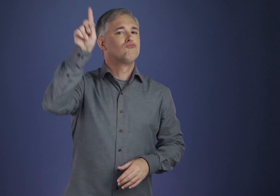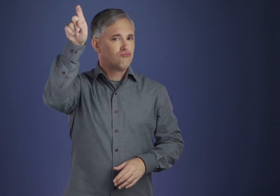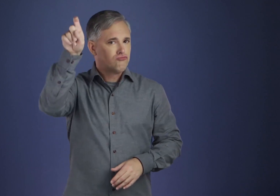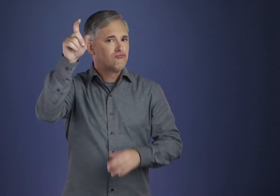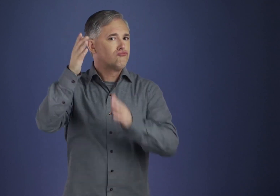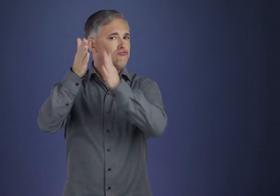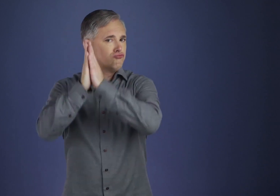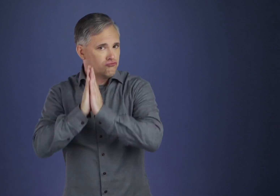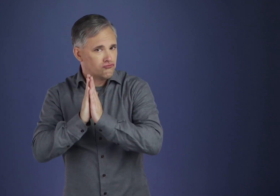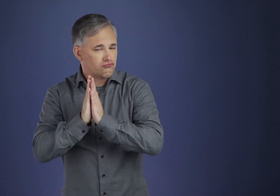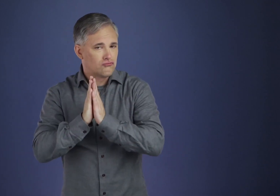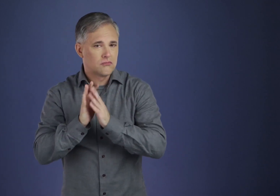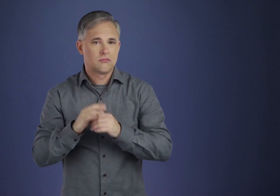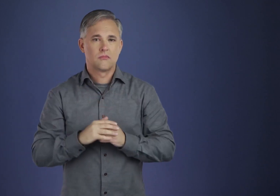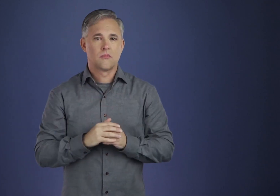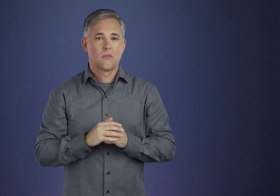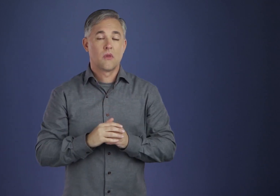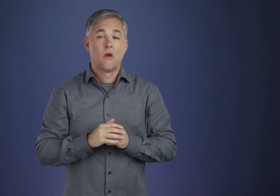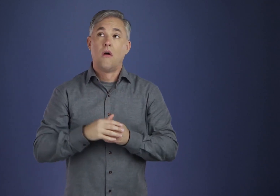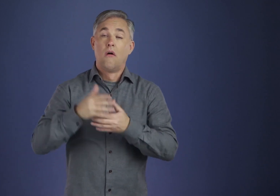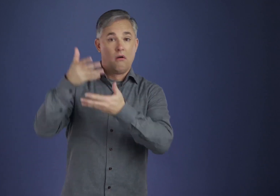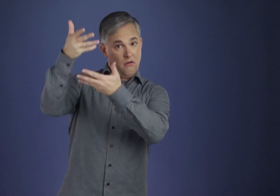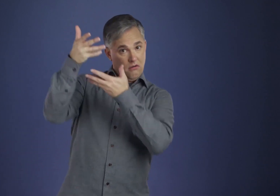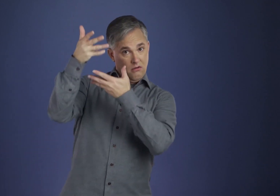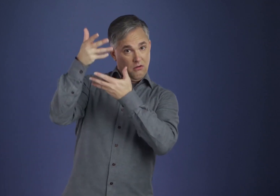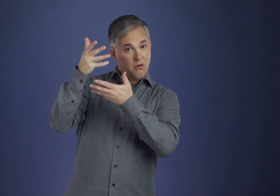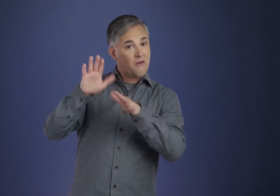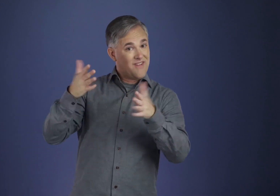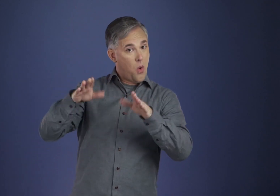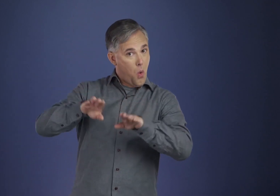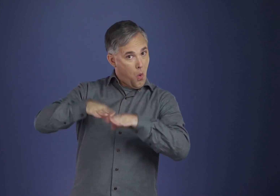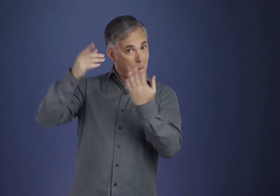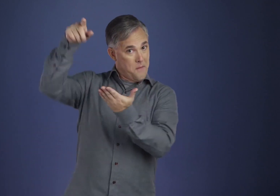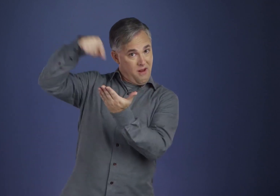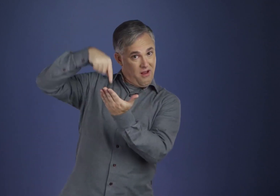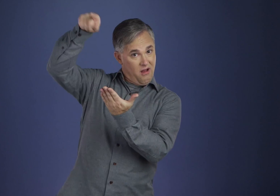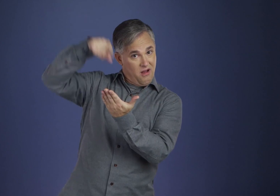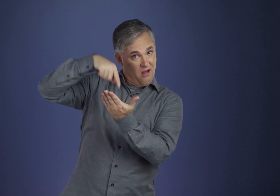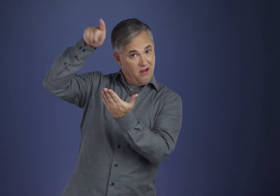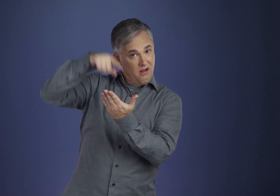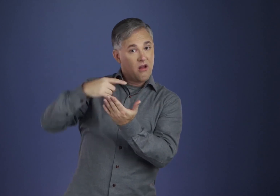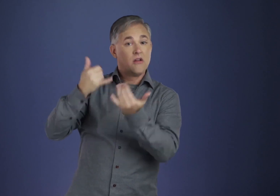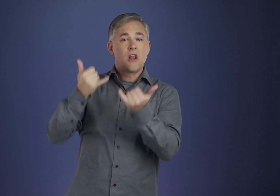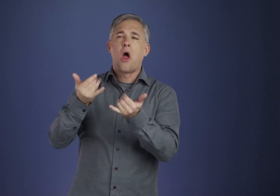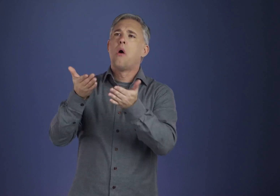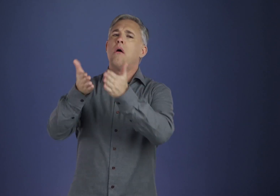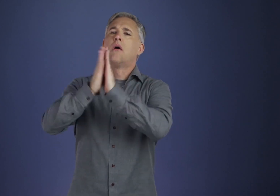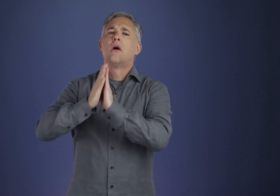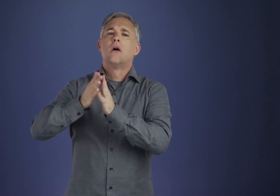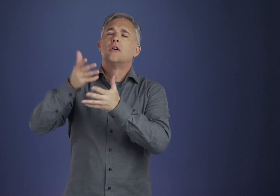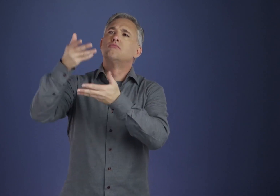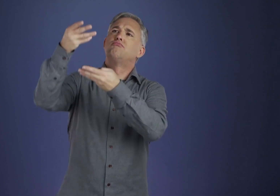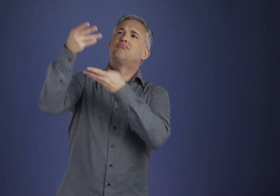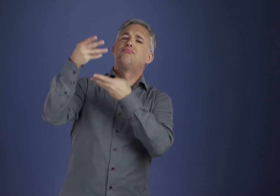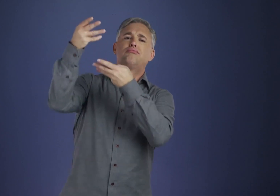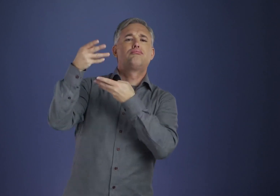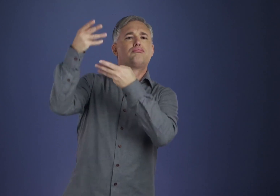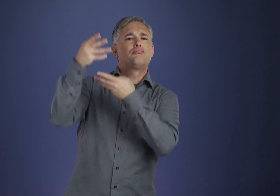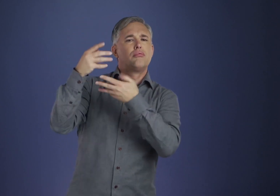A request for this fits in any part of our day. In the morning we think of the hours to come.